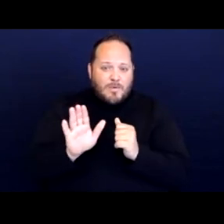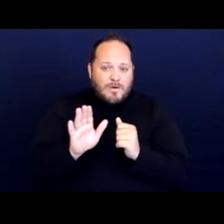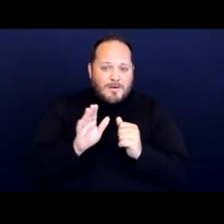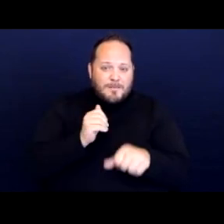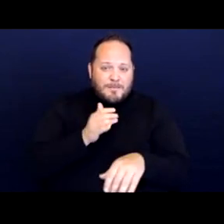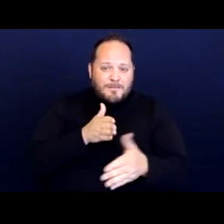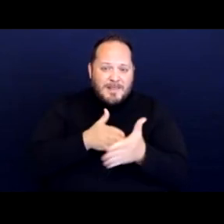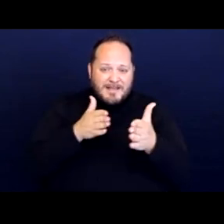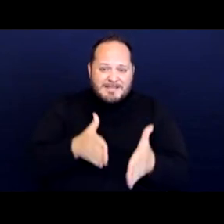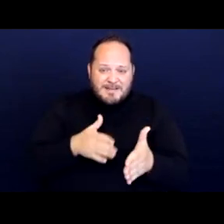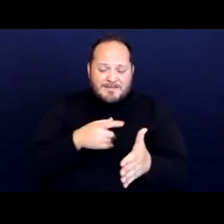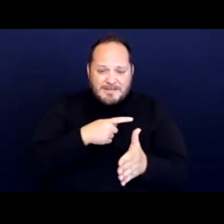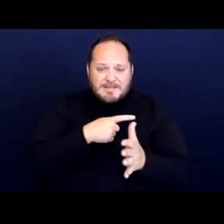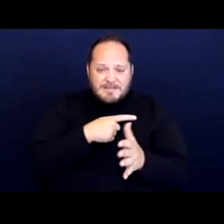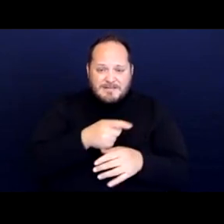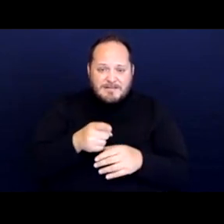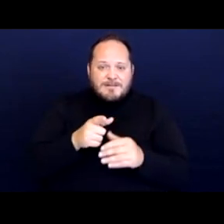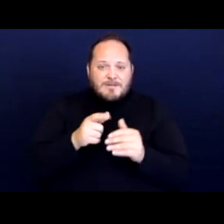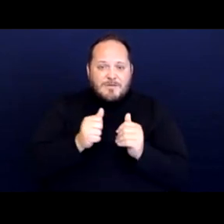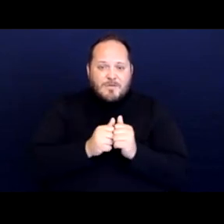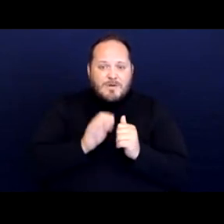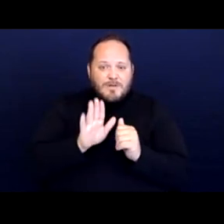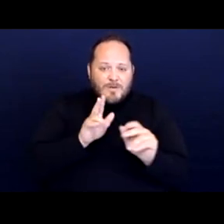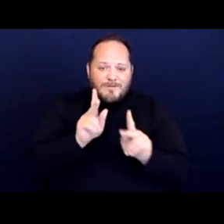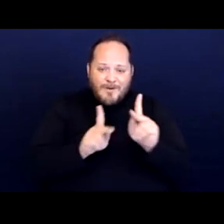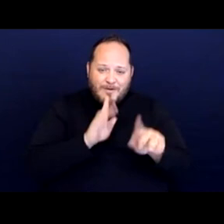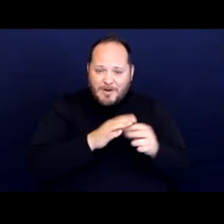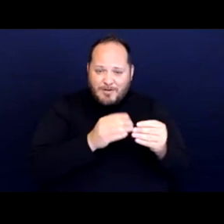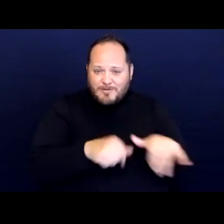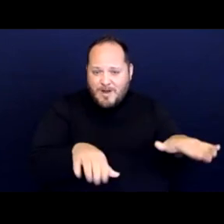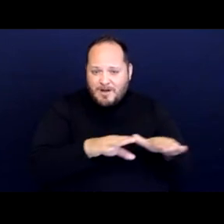with your folks on the ground, and just trying to